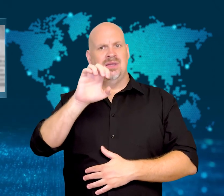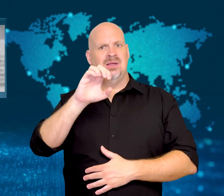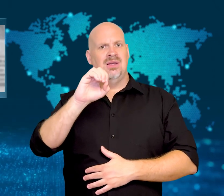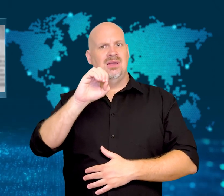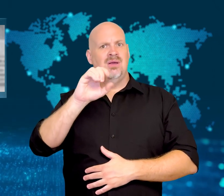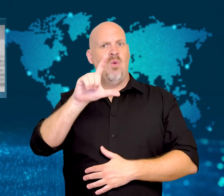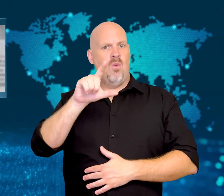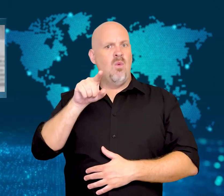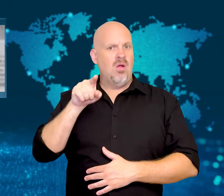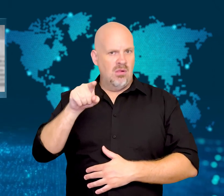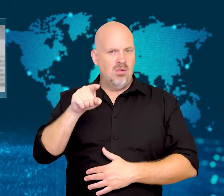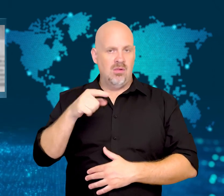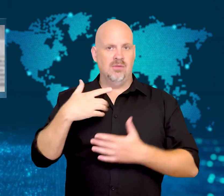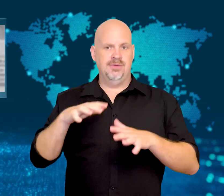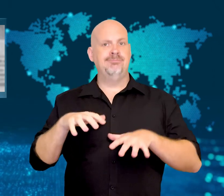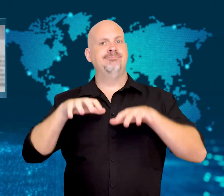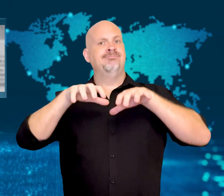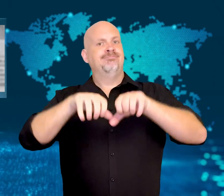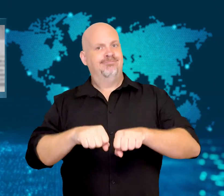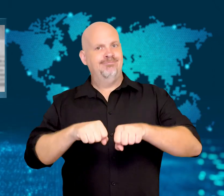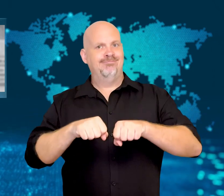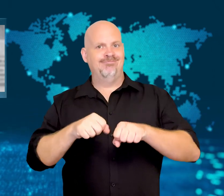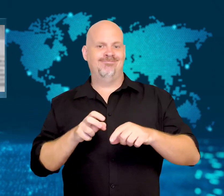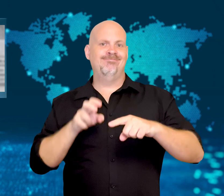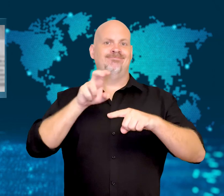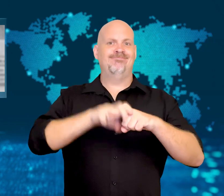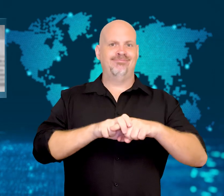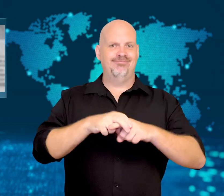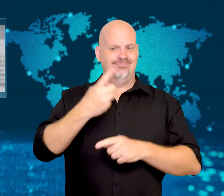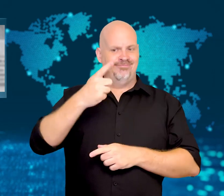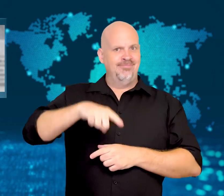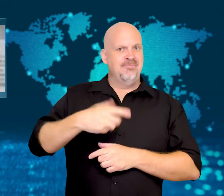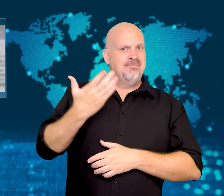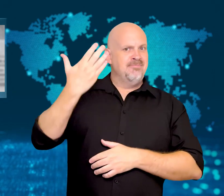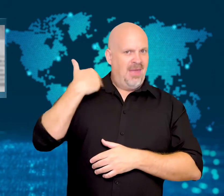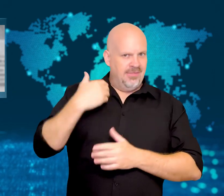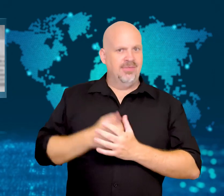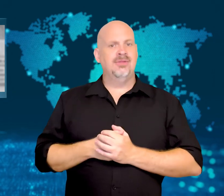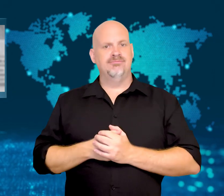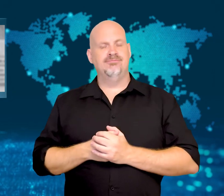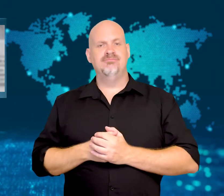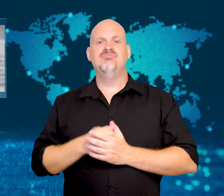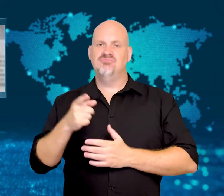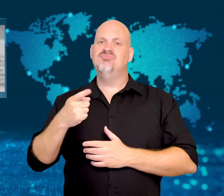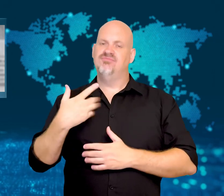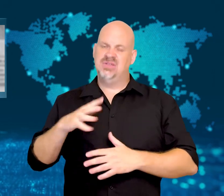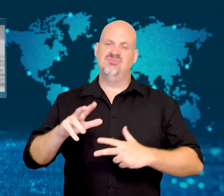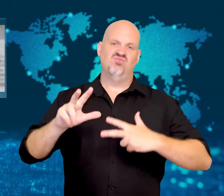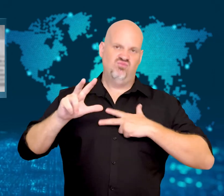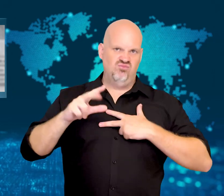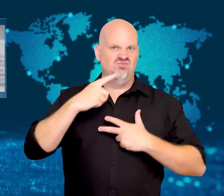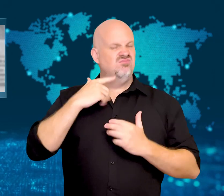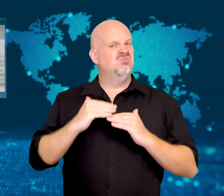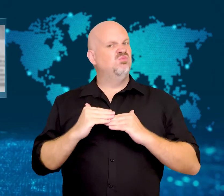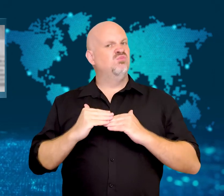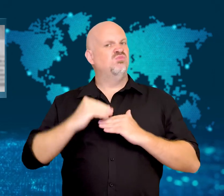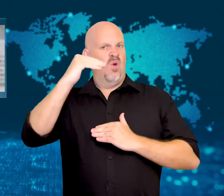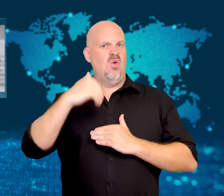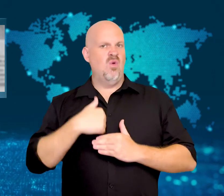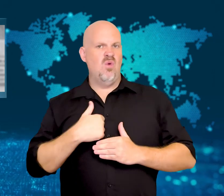took office last month, he promised a tougher response toward North Korea.